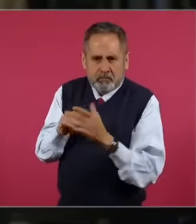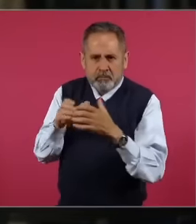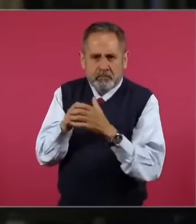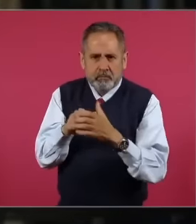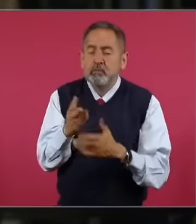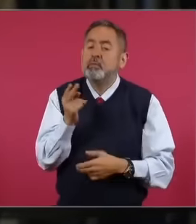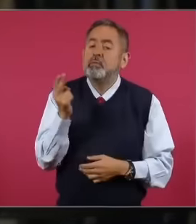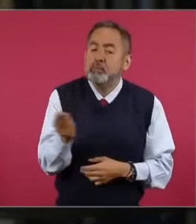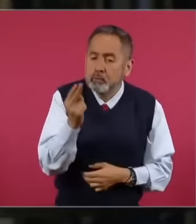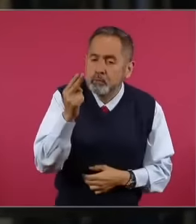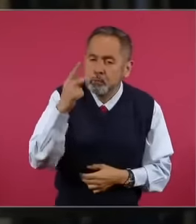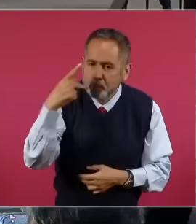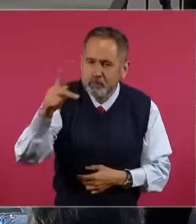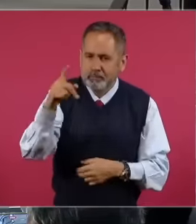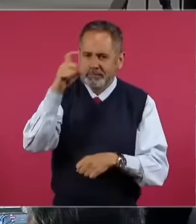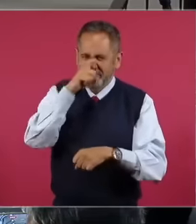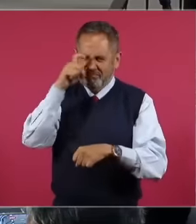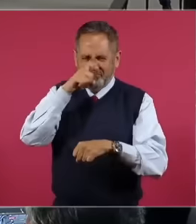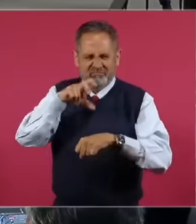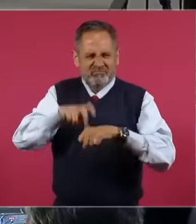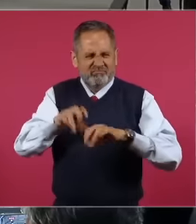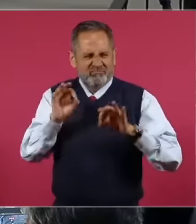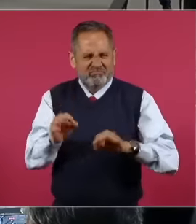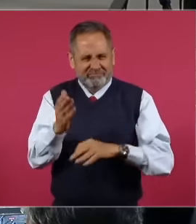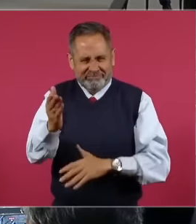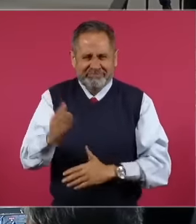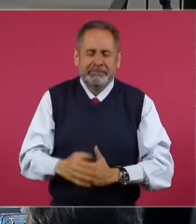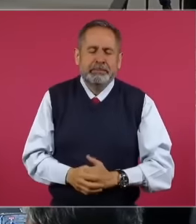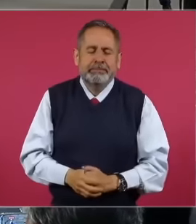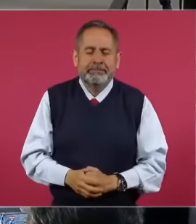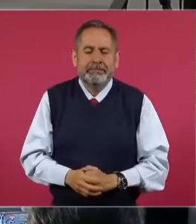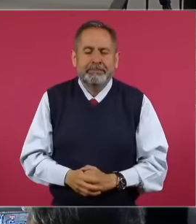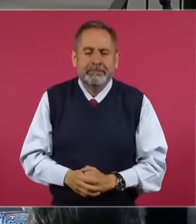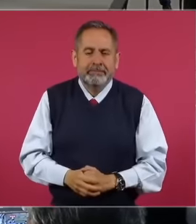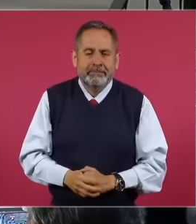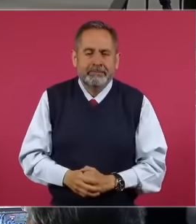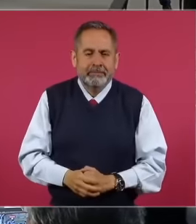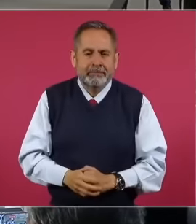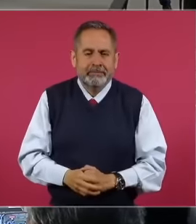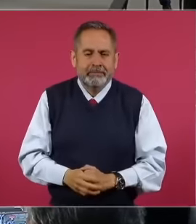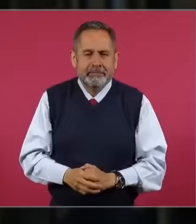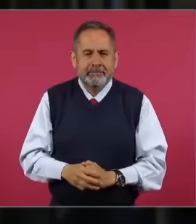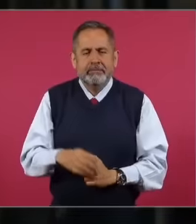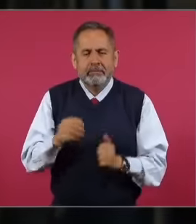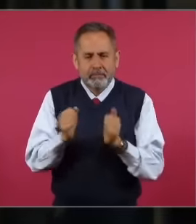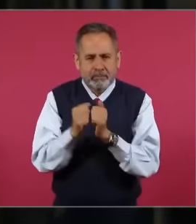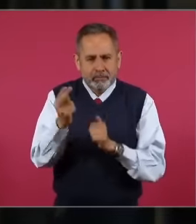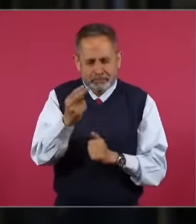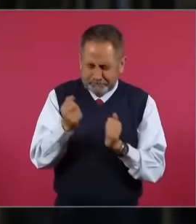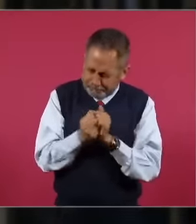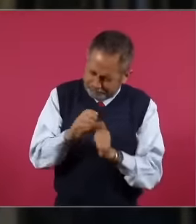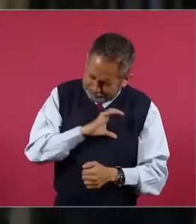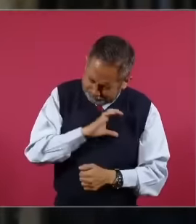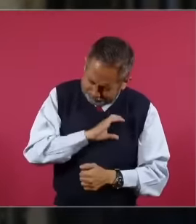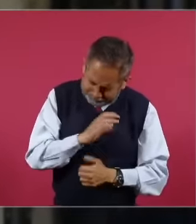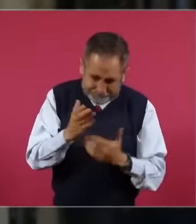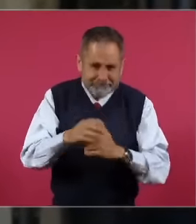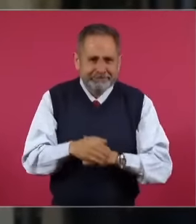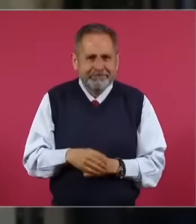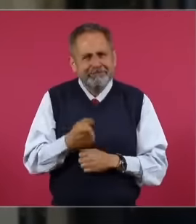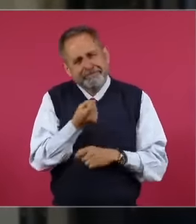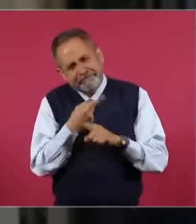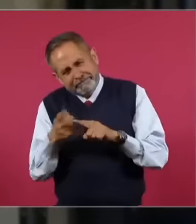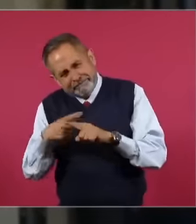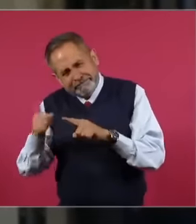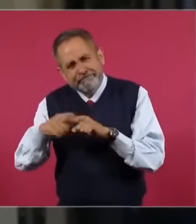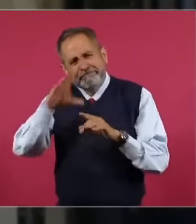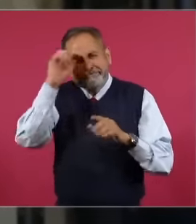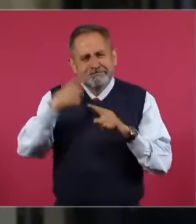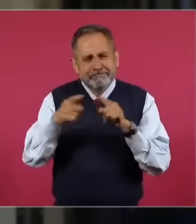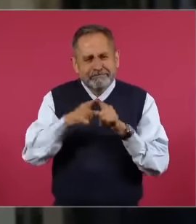President one of you With great affection I bring some more small images and